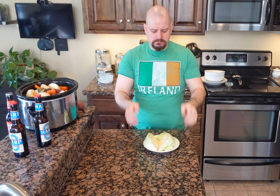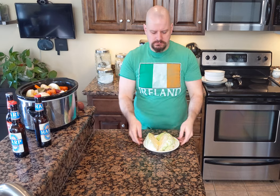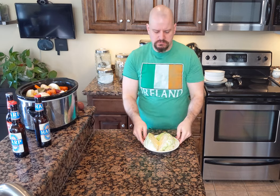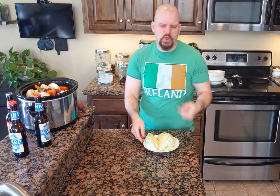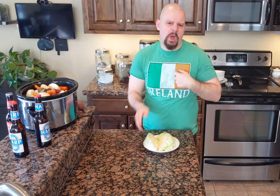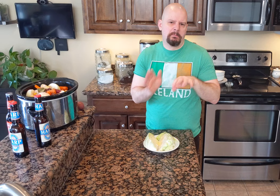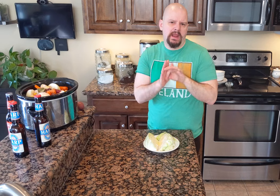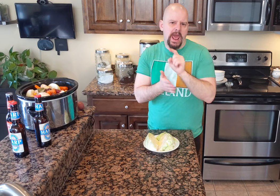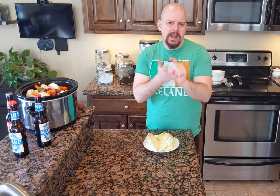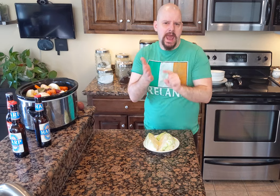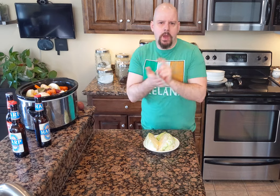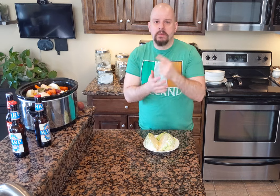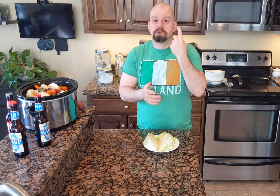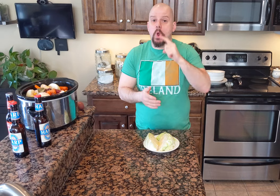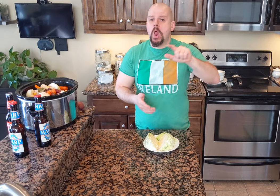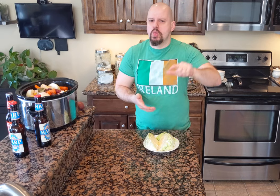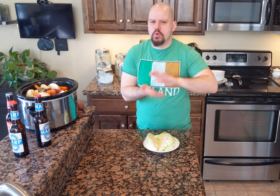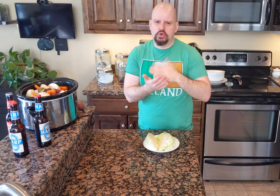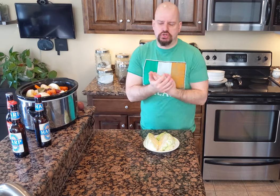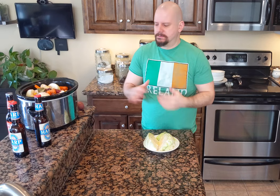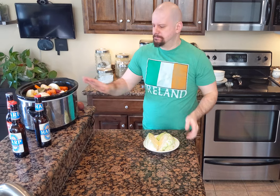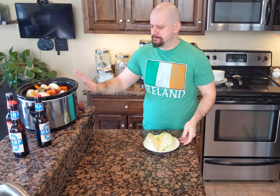I'll pick one hour for cooking on low.